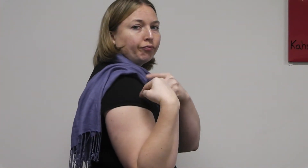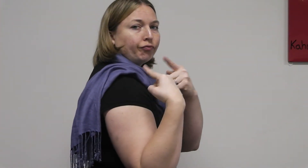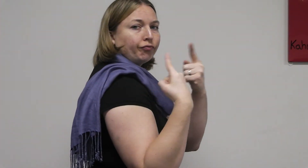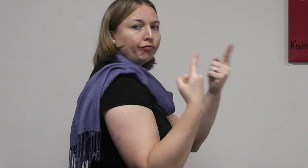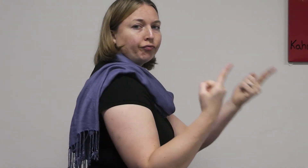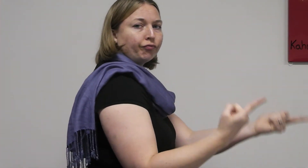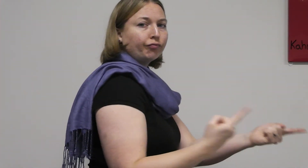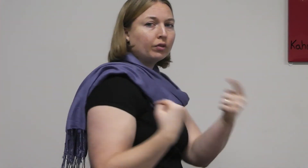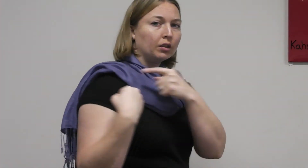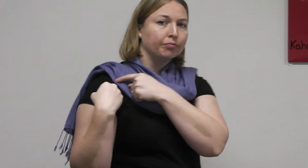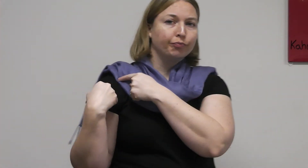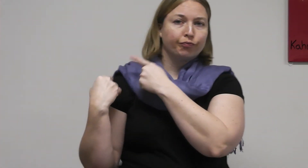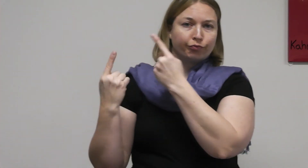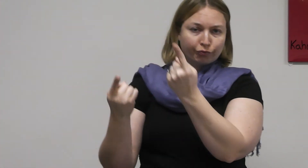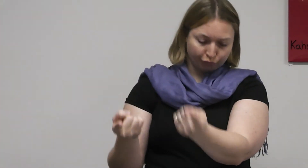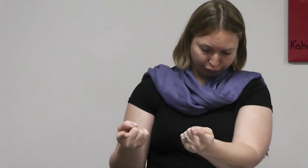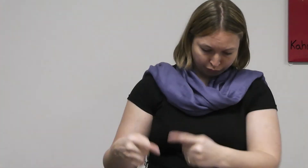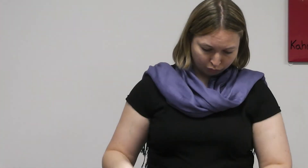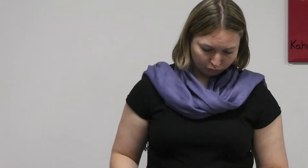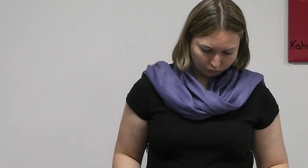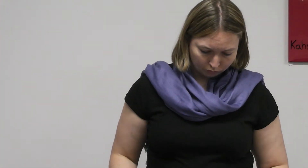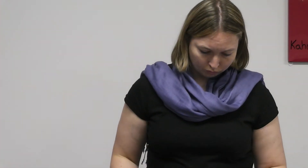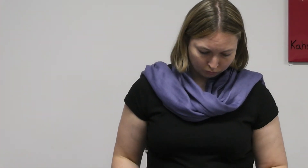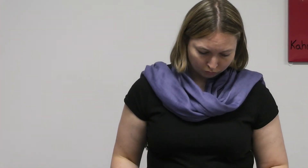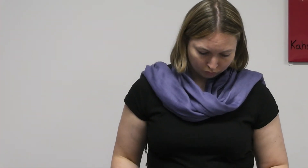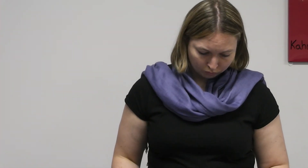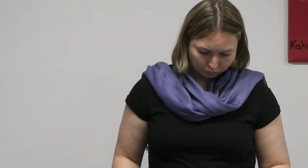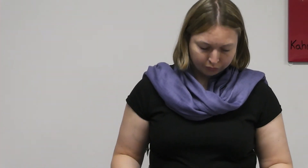BEFORE-event